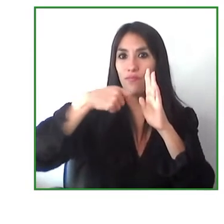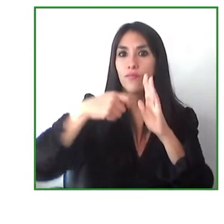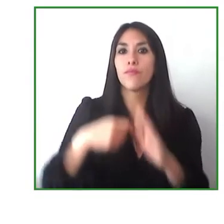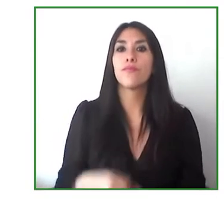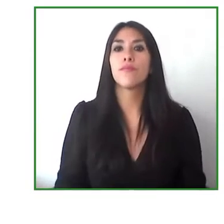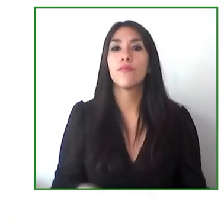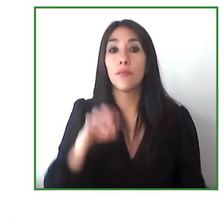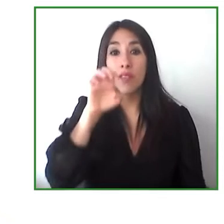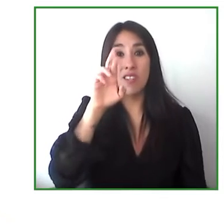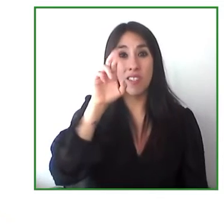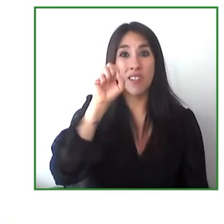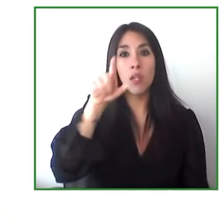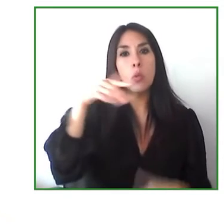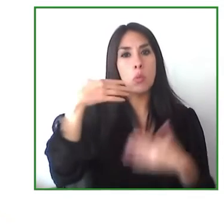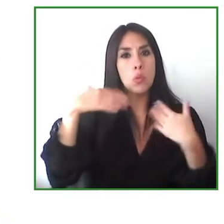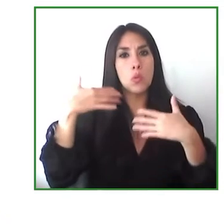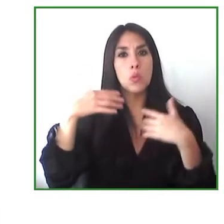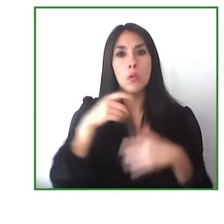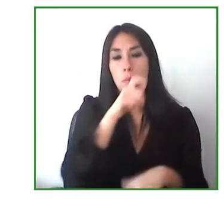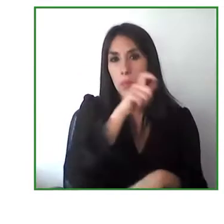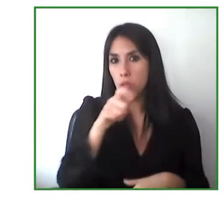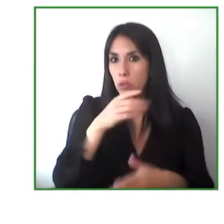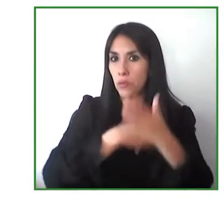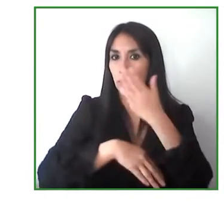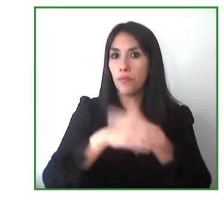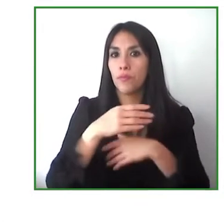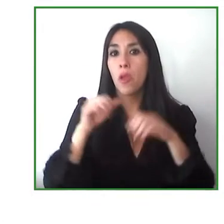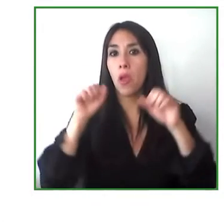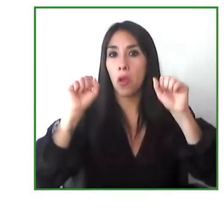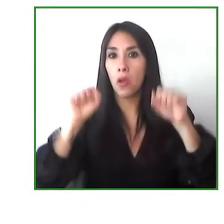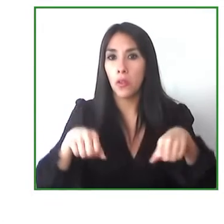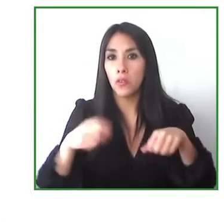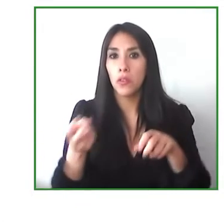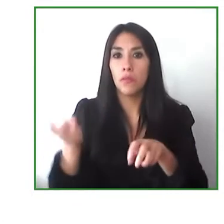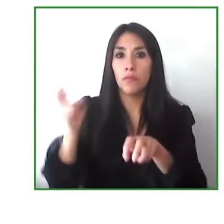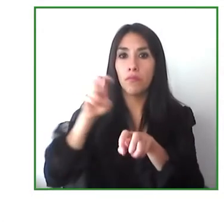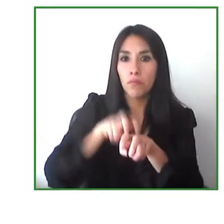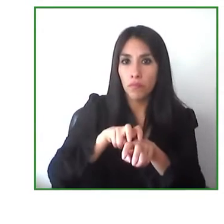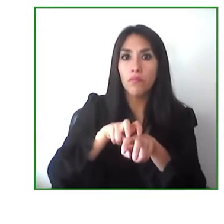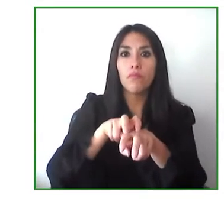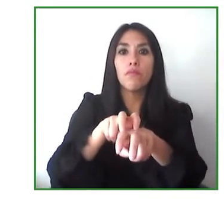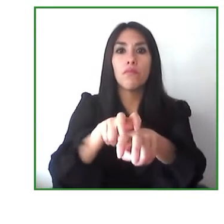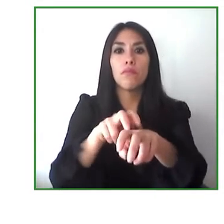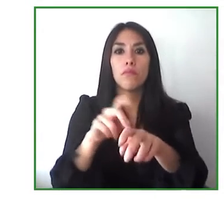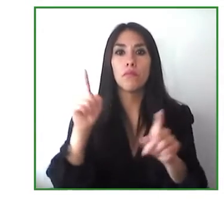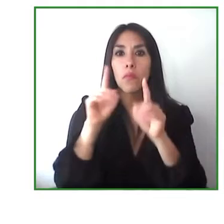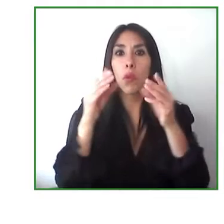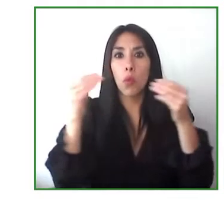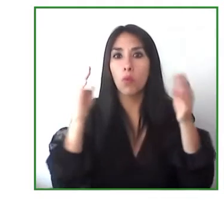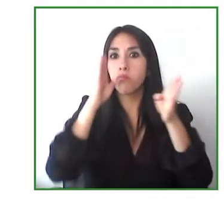with a serious disability may enjoy nature and